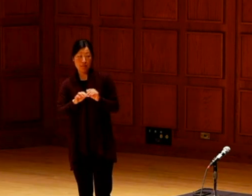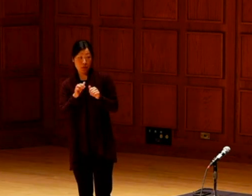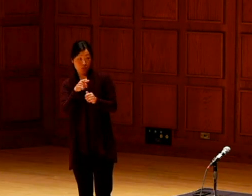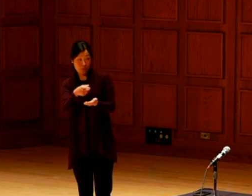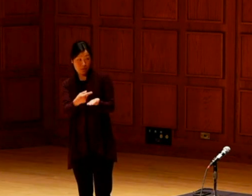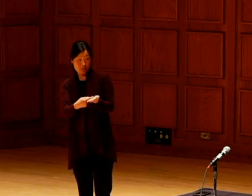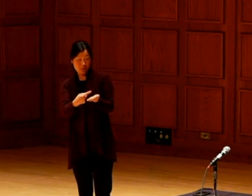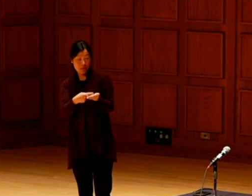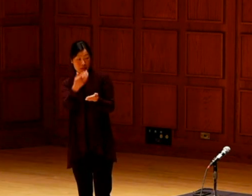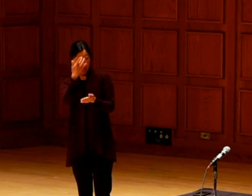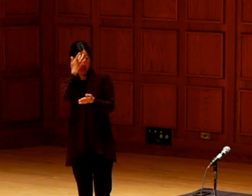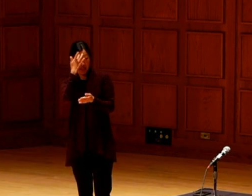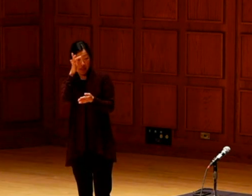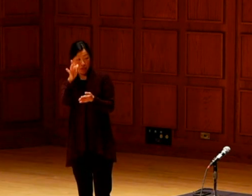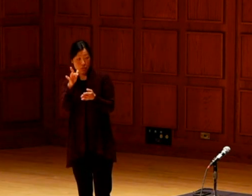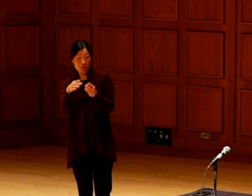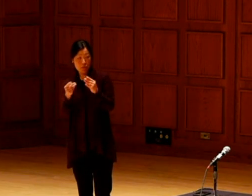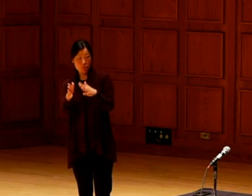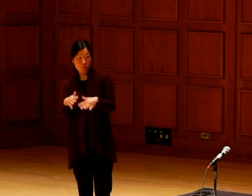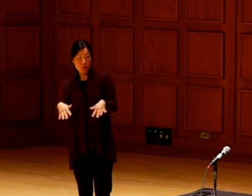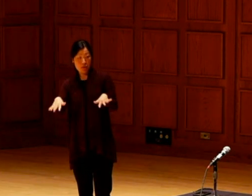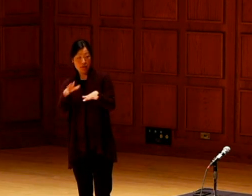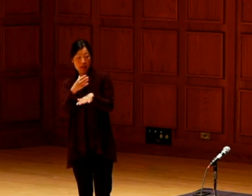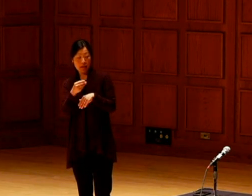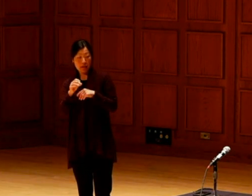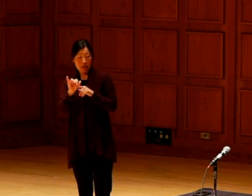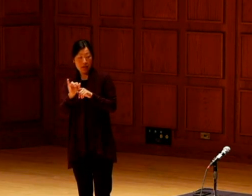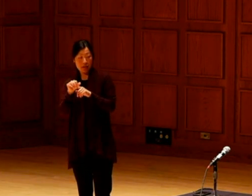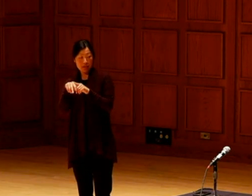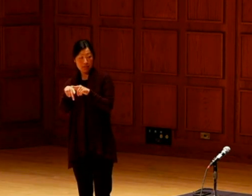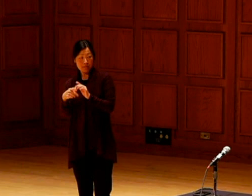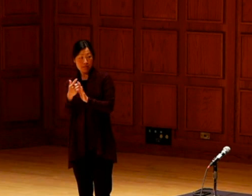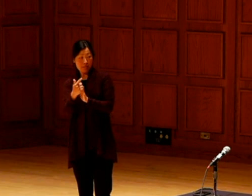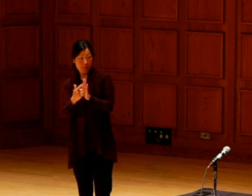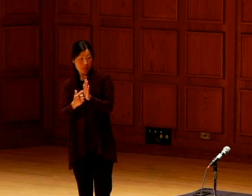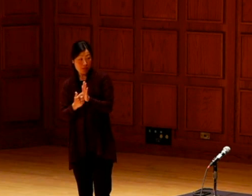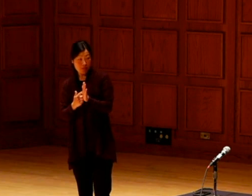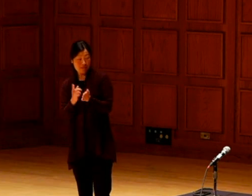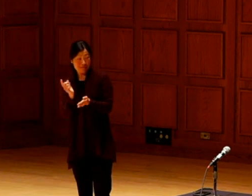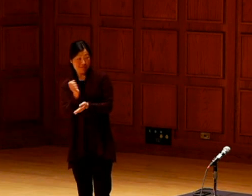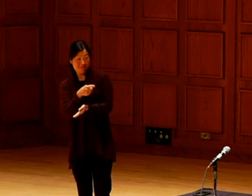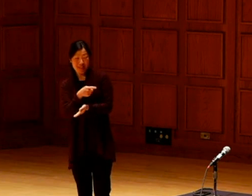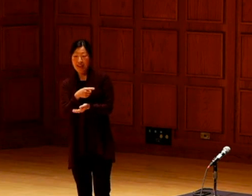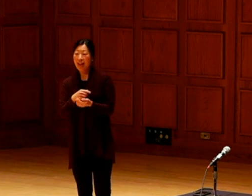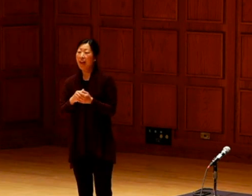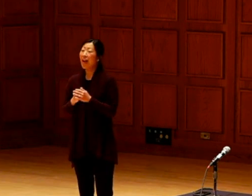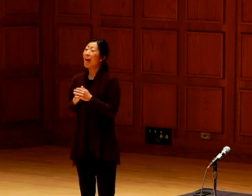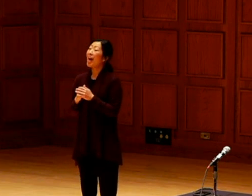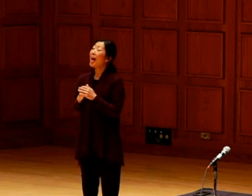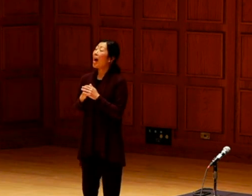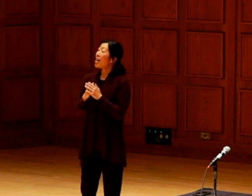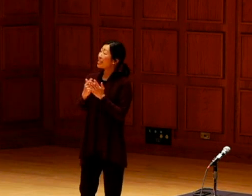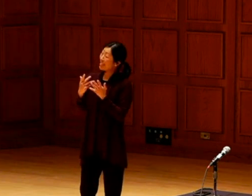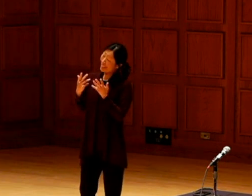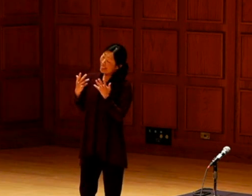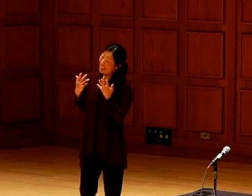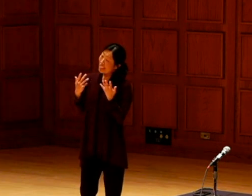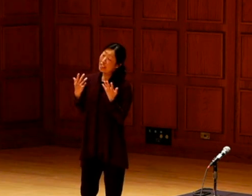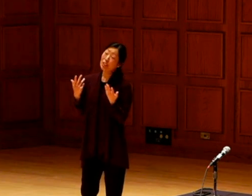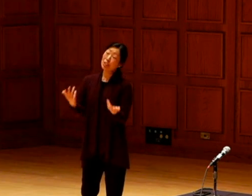This doesn't come up yet. Can you talk about intellectual property and IP law?